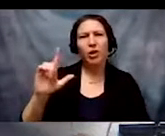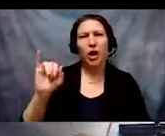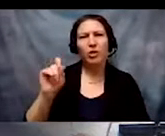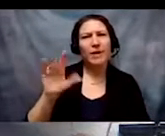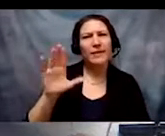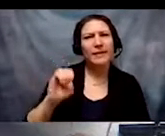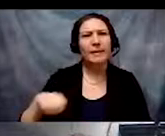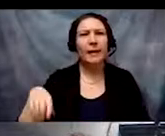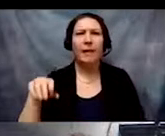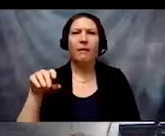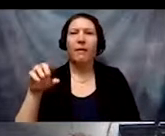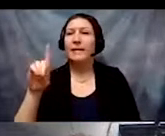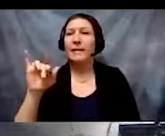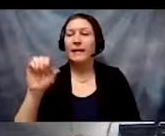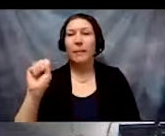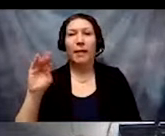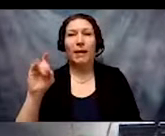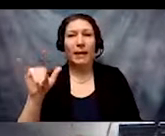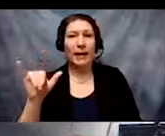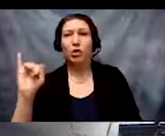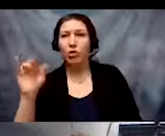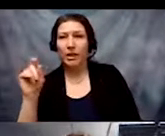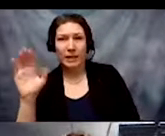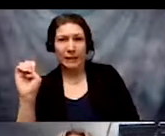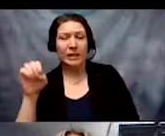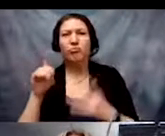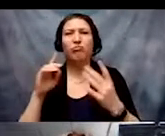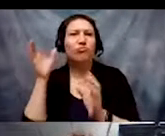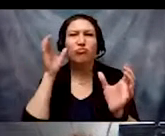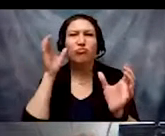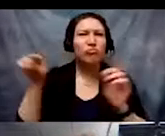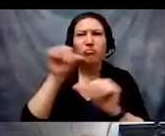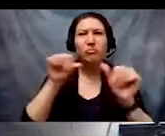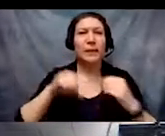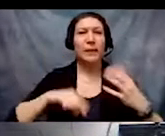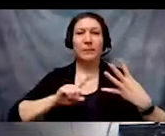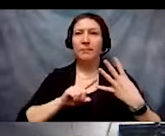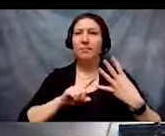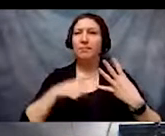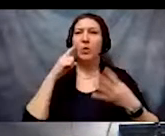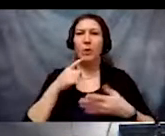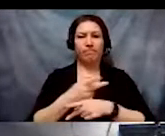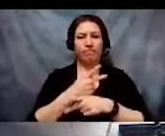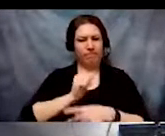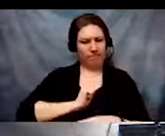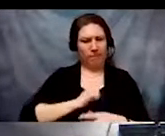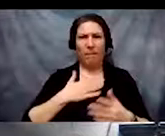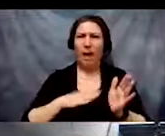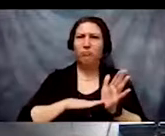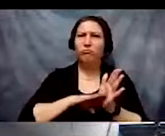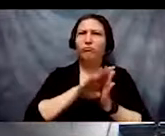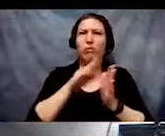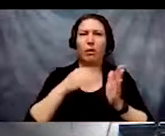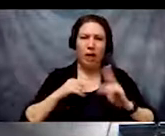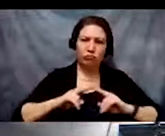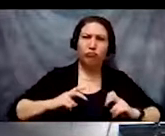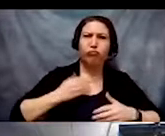4) Lastly, we will ask you to chart your own growth as an advocate and ally.